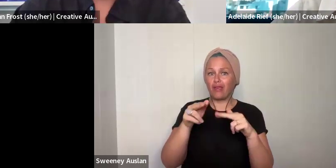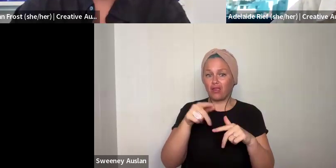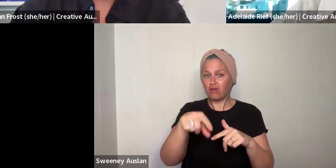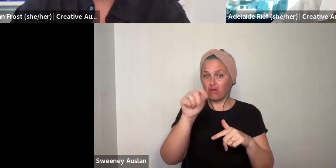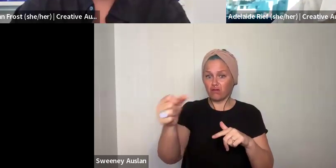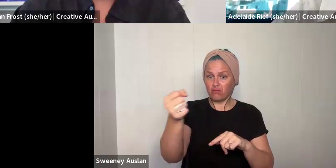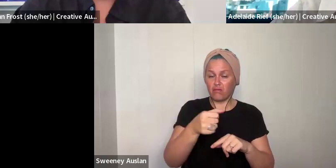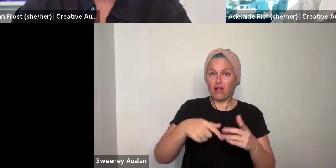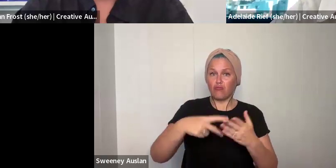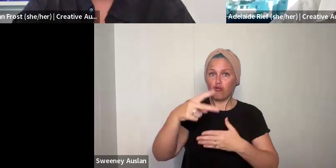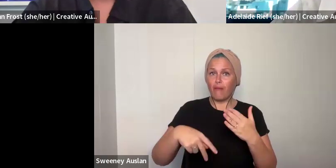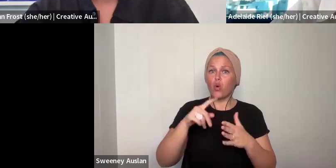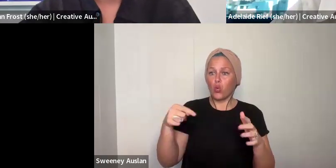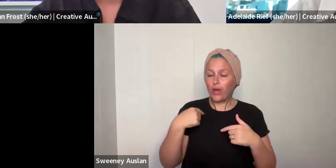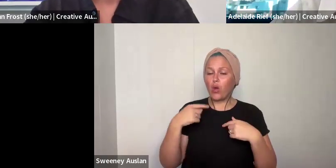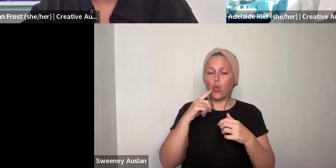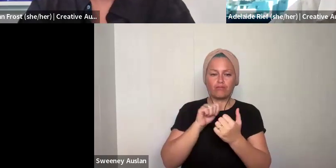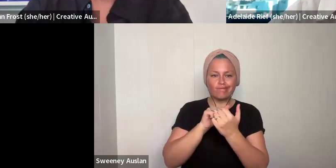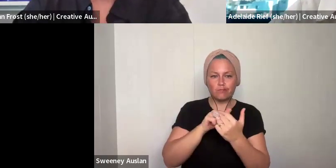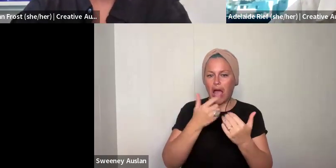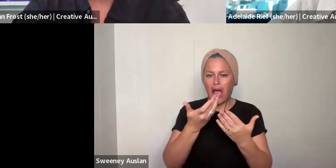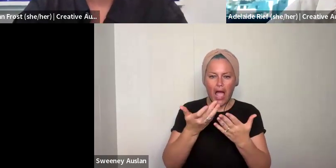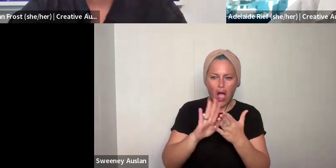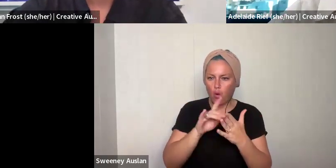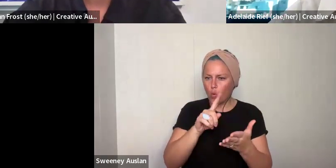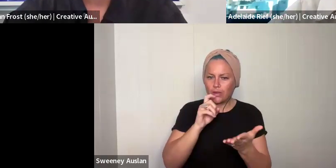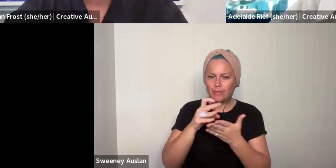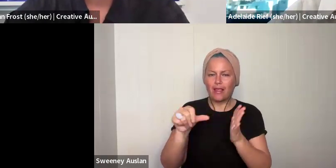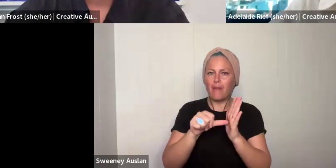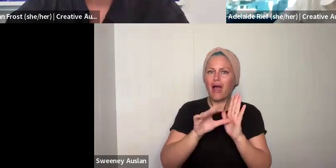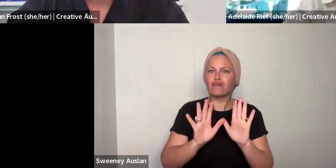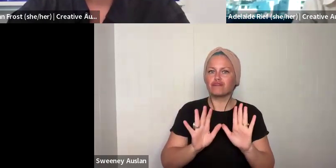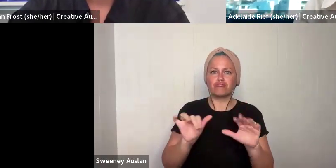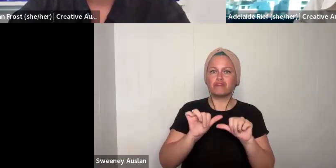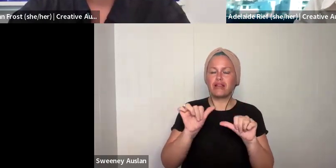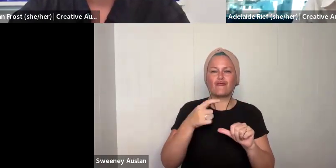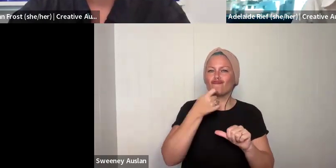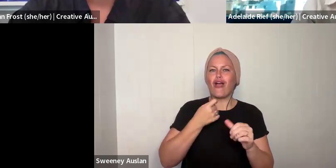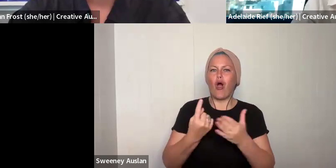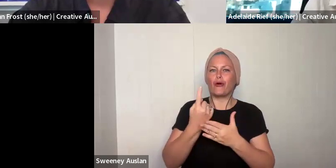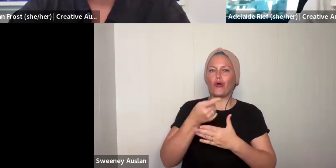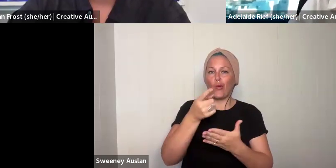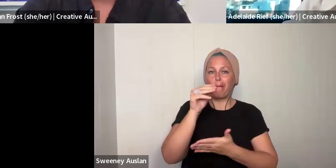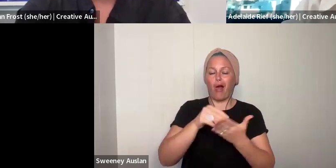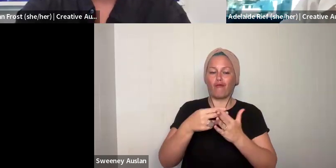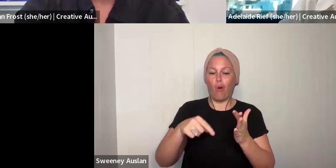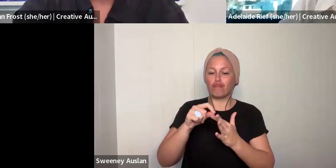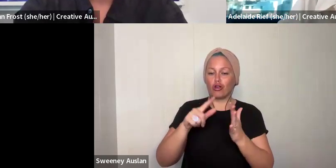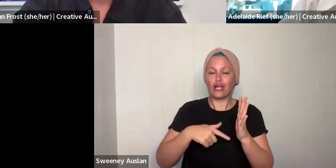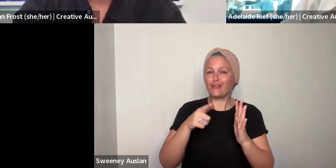create or attach any type of budget to this application form. We will work with you if you are selected to be a participant in this